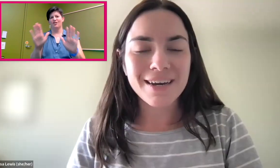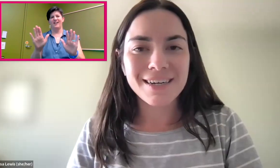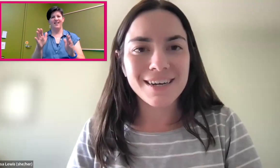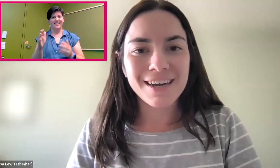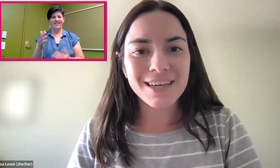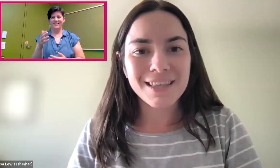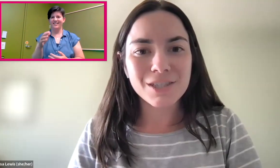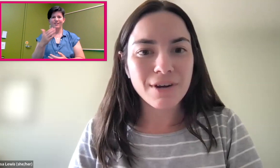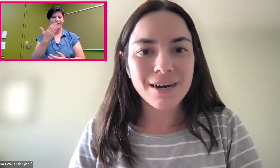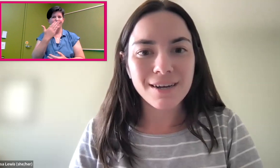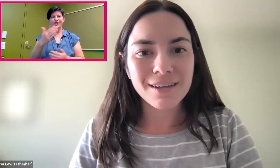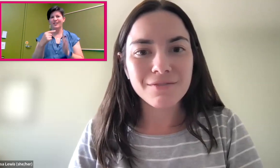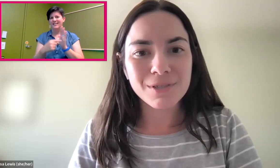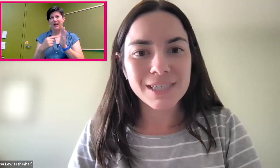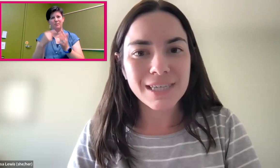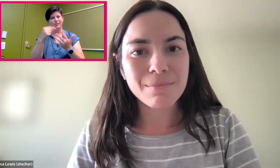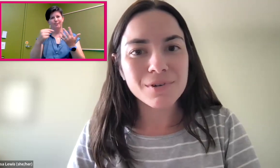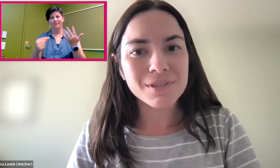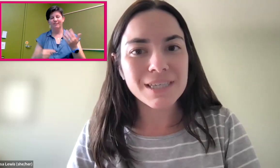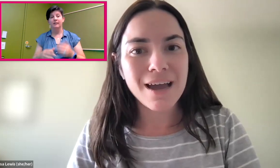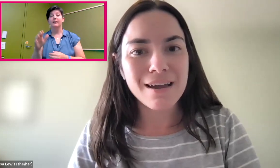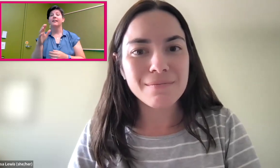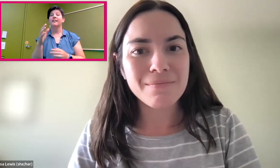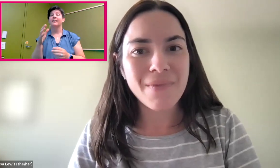I think that's great. I love those examples.